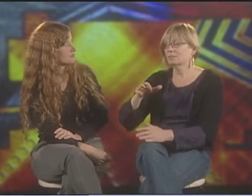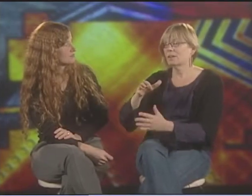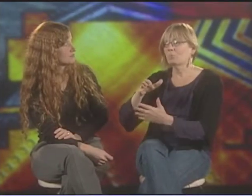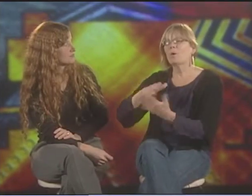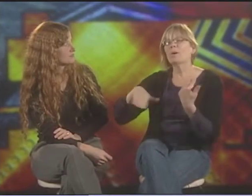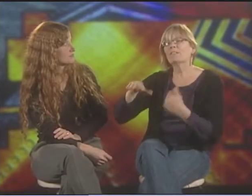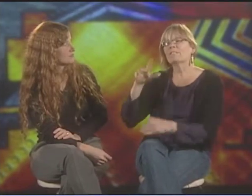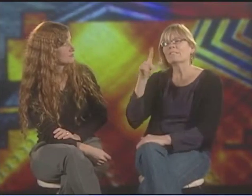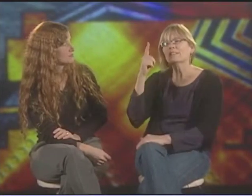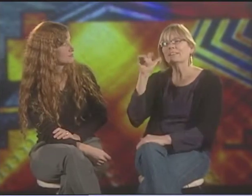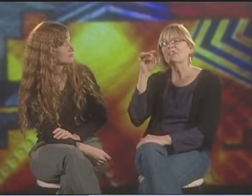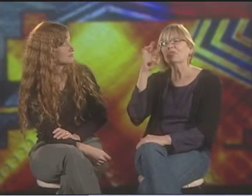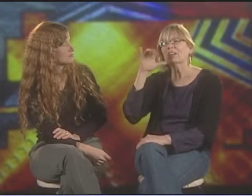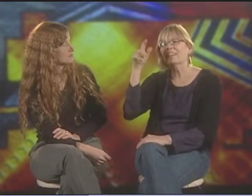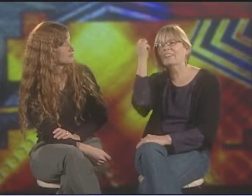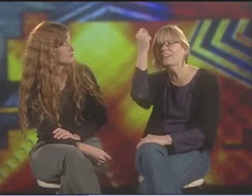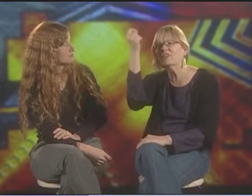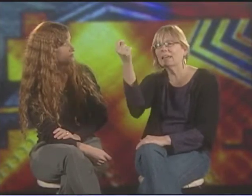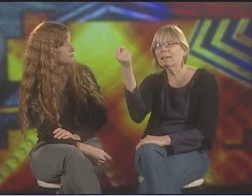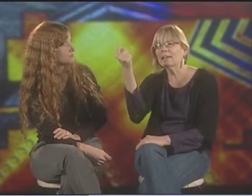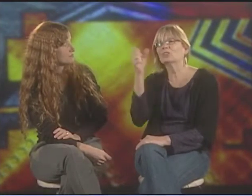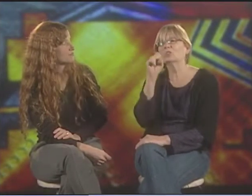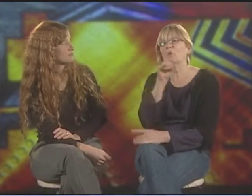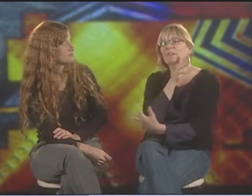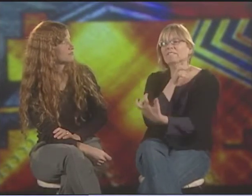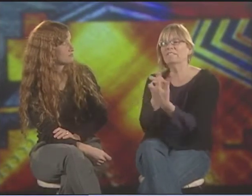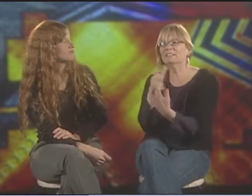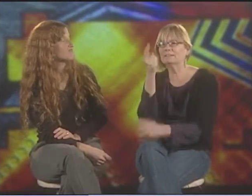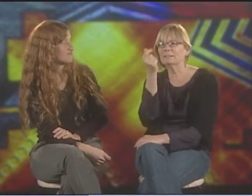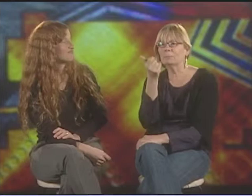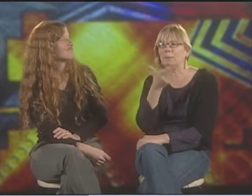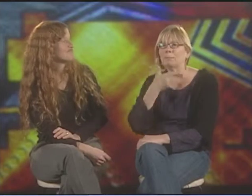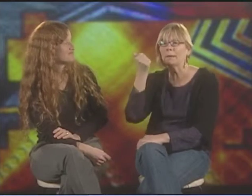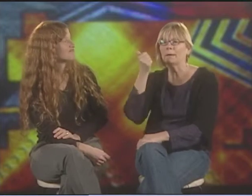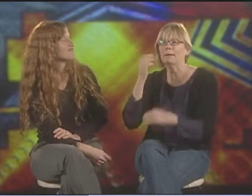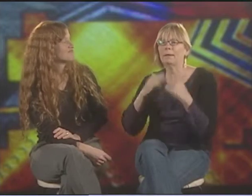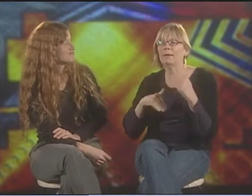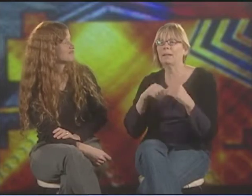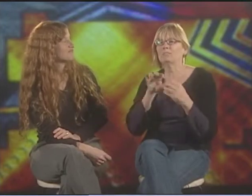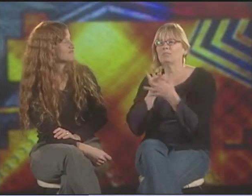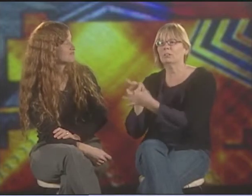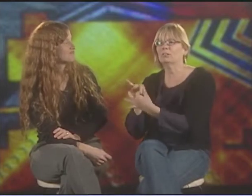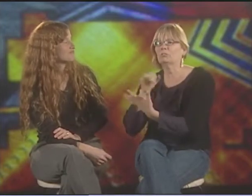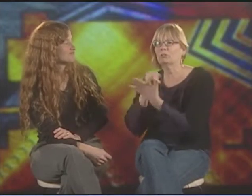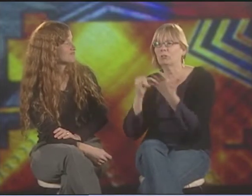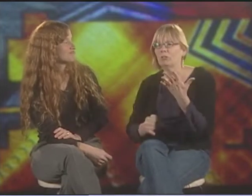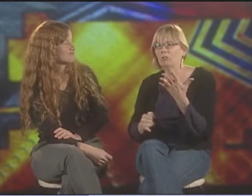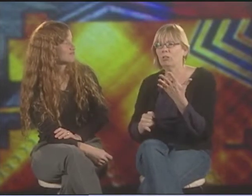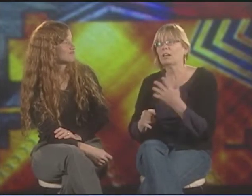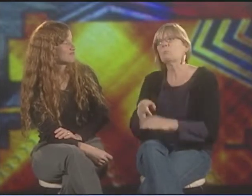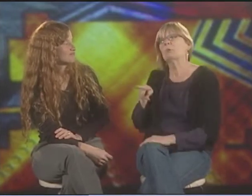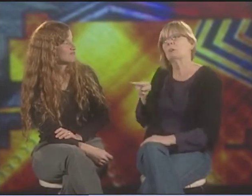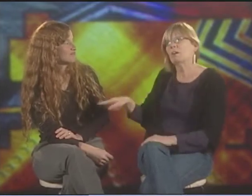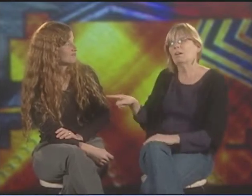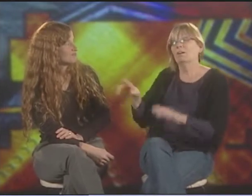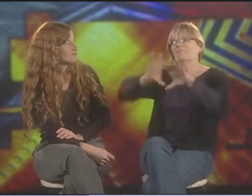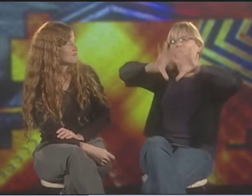IF YOU LOOK AT THE IDEA OF COLONIALISM AND POST-COLONIALIST THEORY, IT FITS VERY WELL IN THE REALM OF ART.